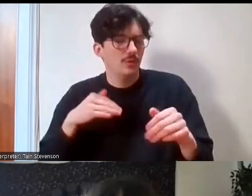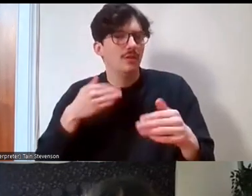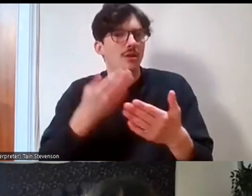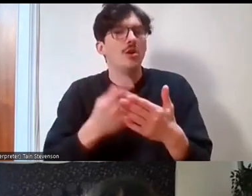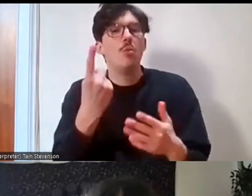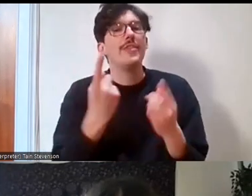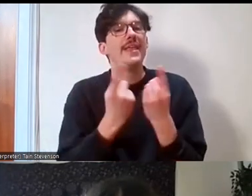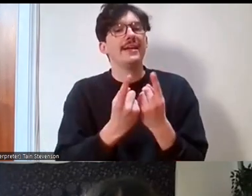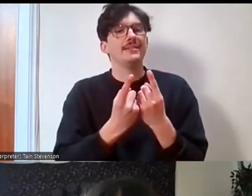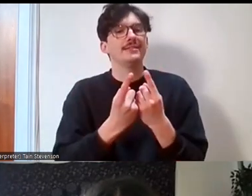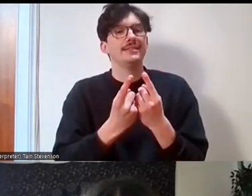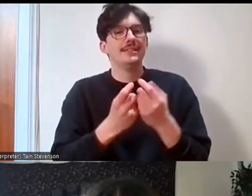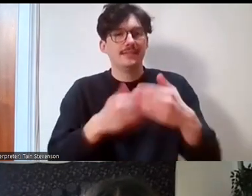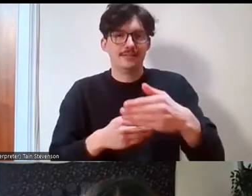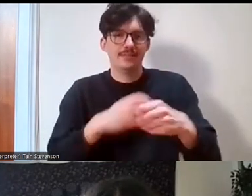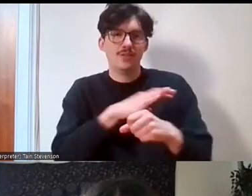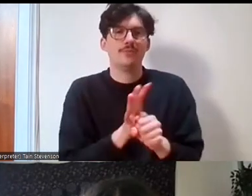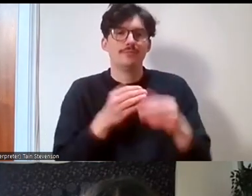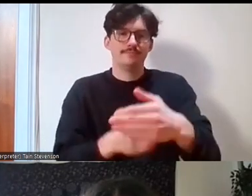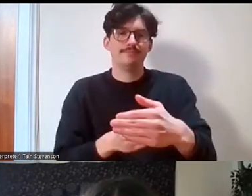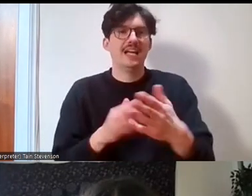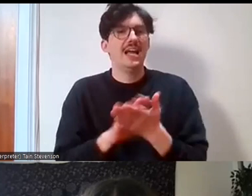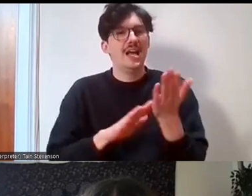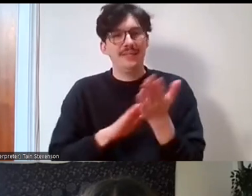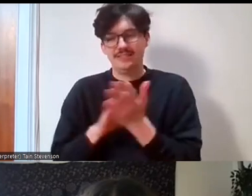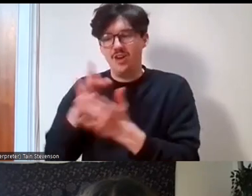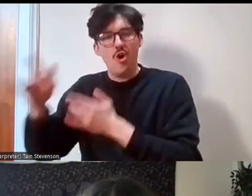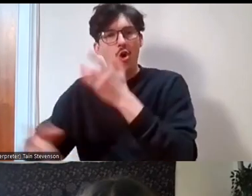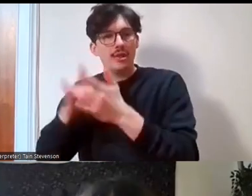is that so many organisations shifted to online delivery that there's a wealth of richness of